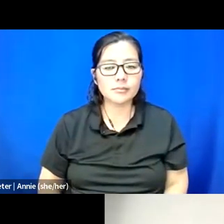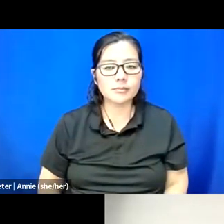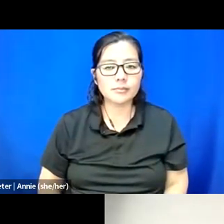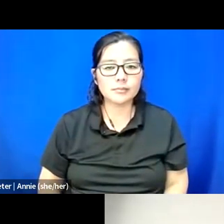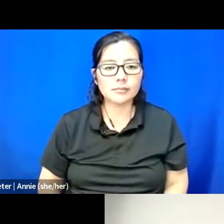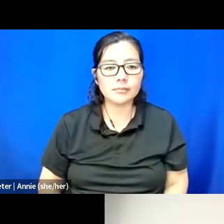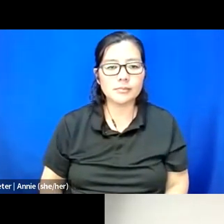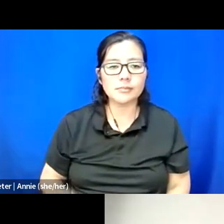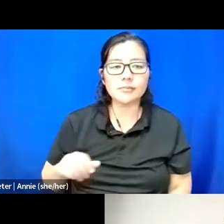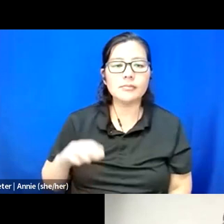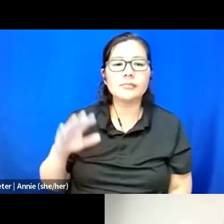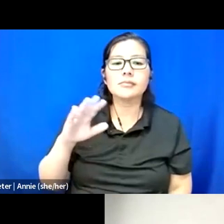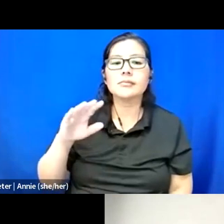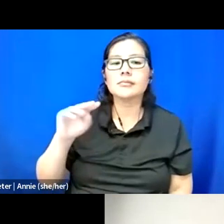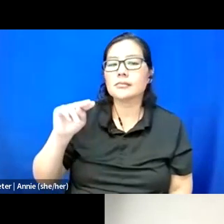I think those come from a variety of sources too.